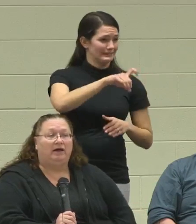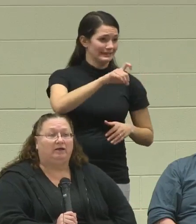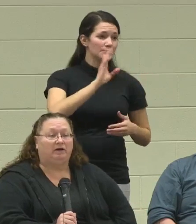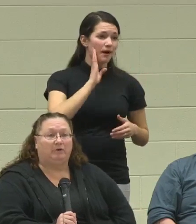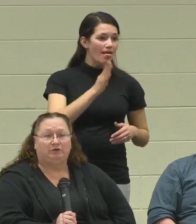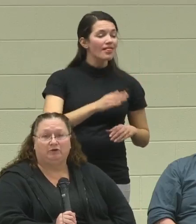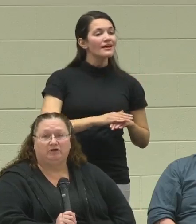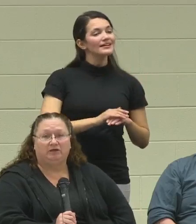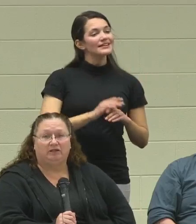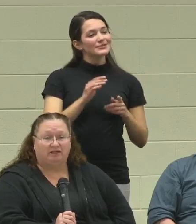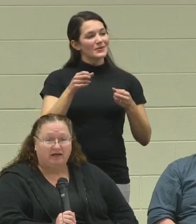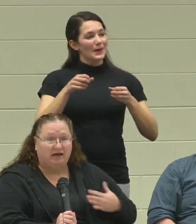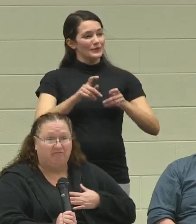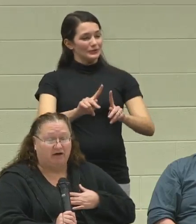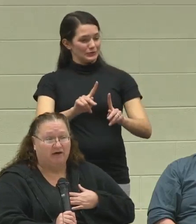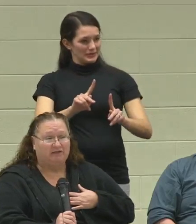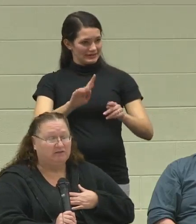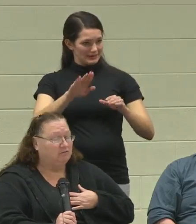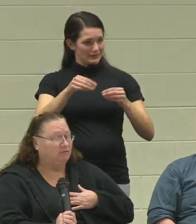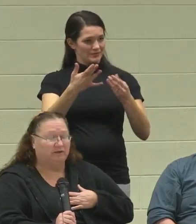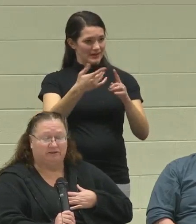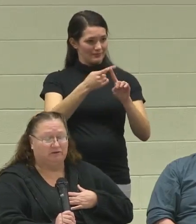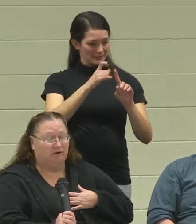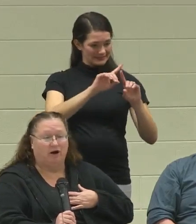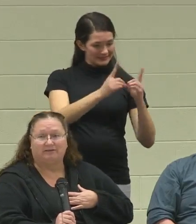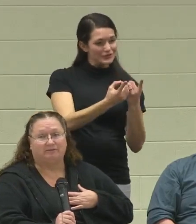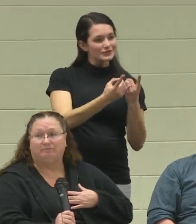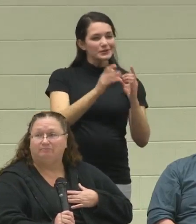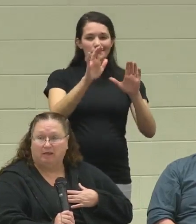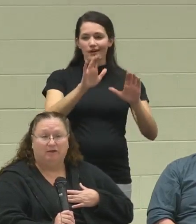And the opportunity that they gave us was awesome!